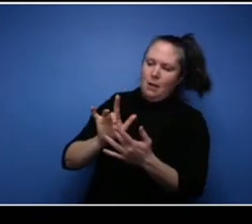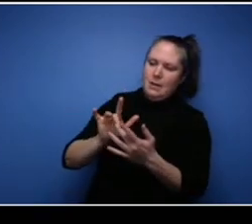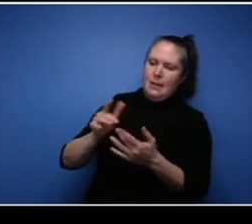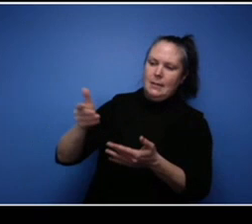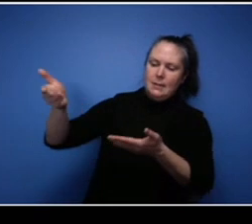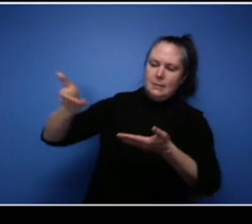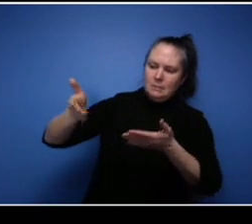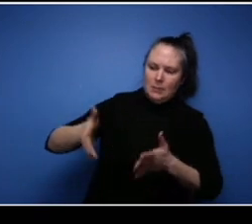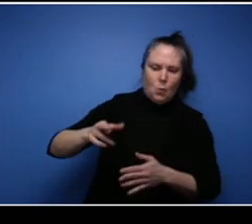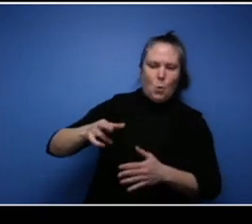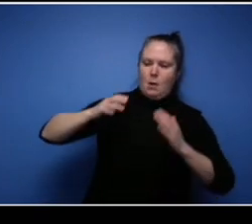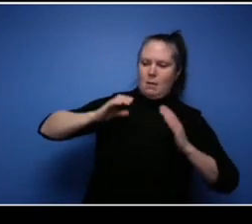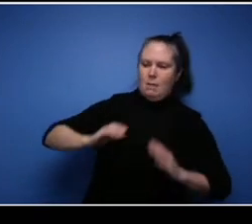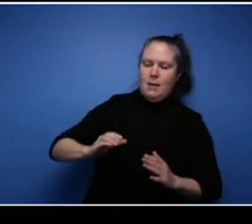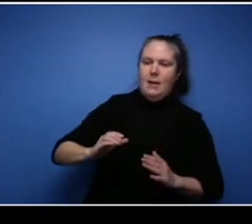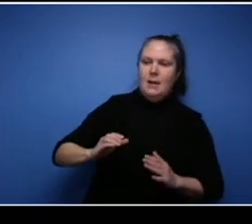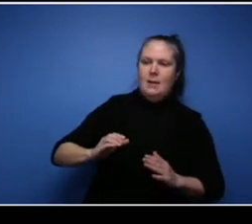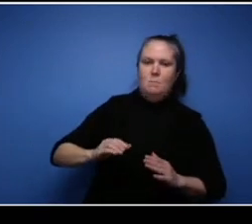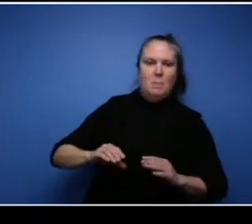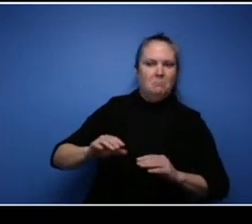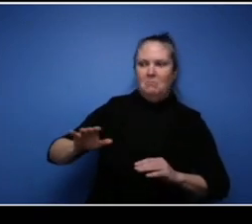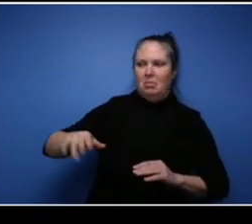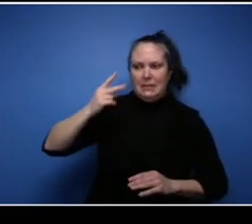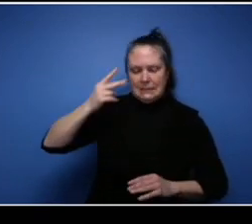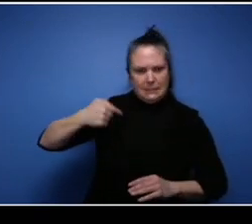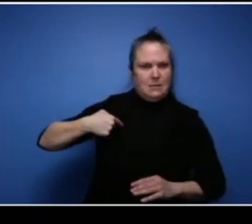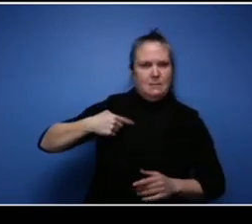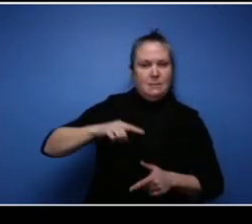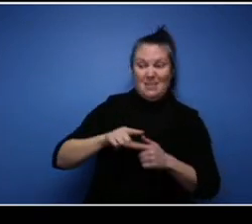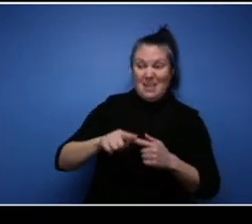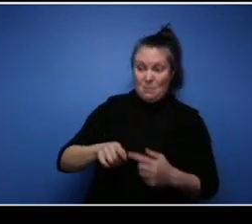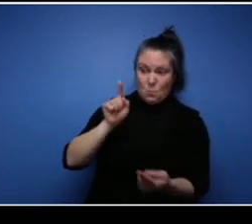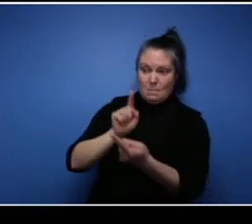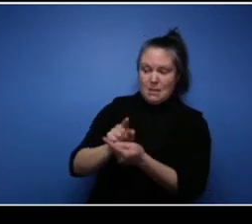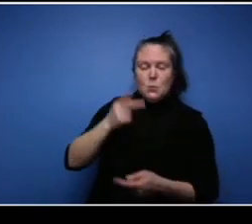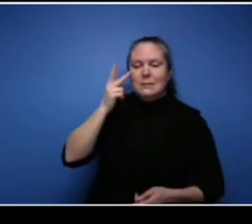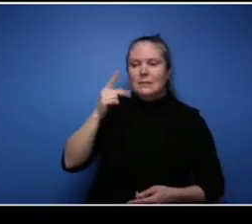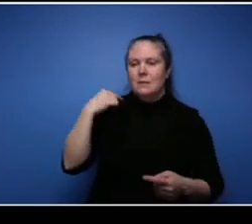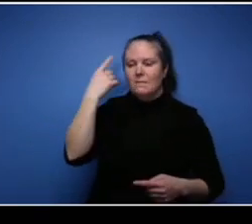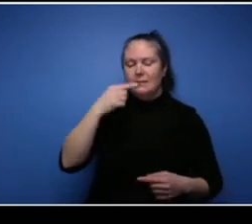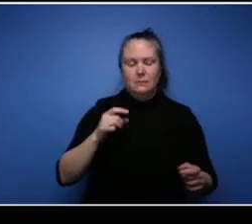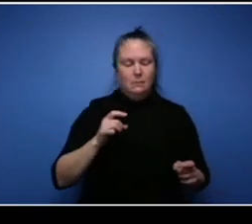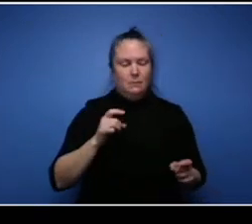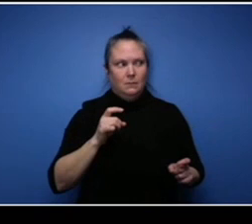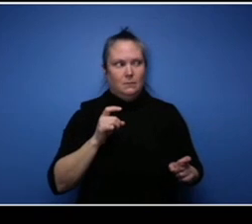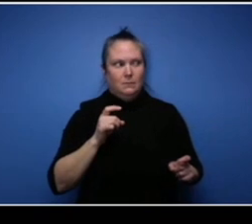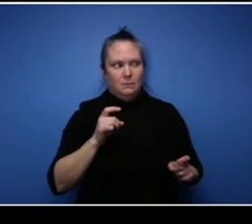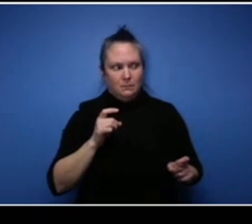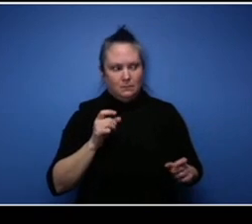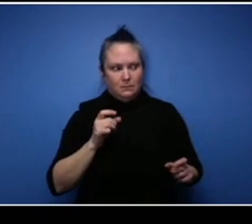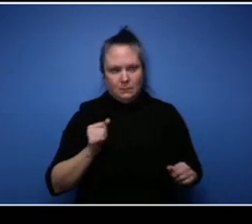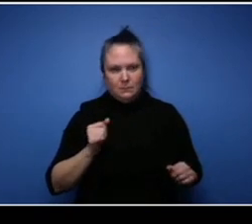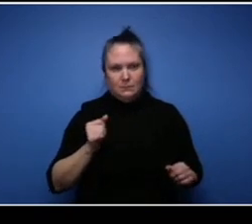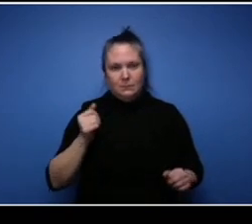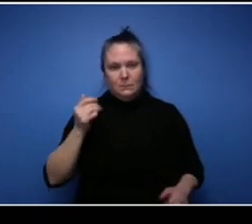the look on their faces changes because you know, I mean I'm pretty careful how I speak